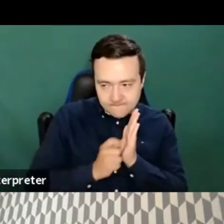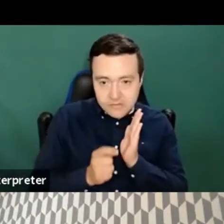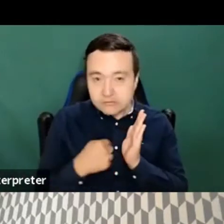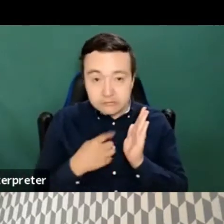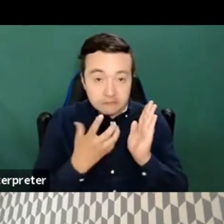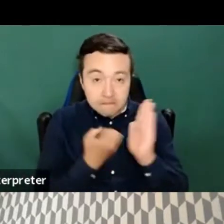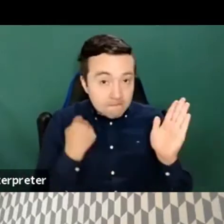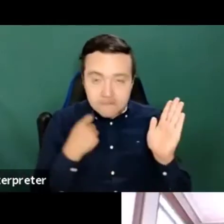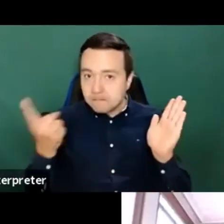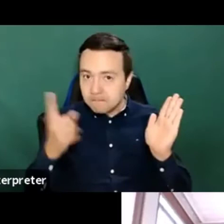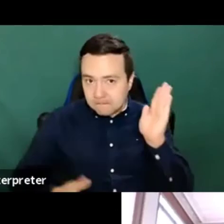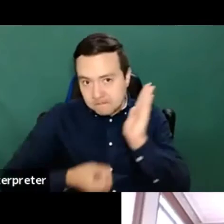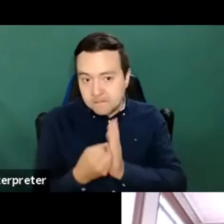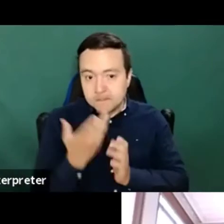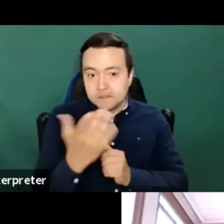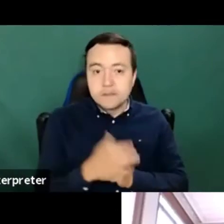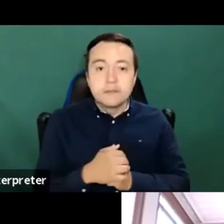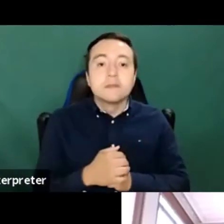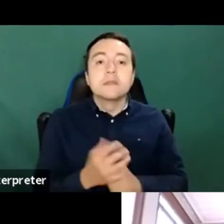we had a really nice geographical spread.